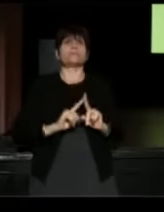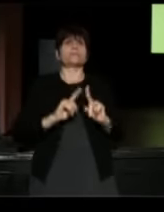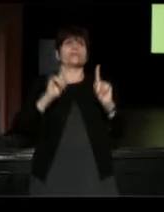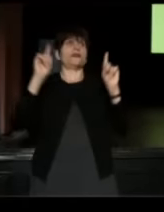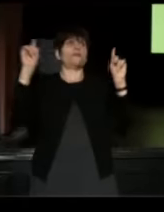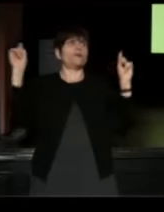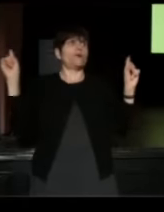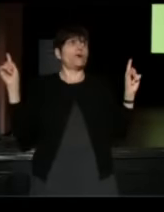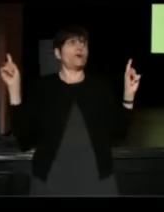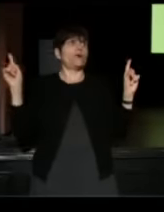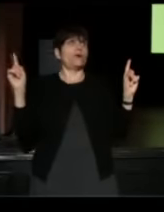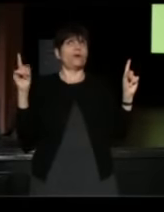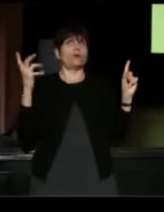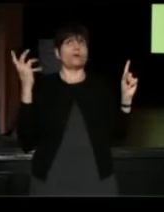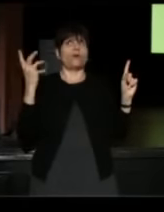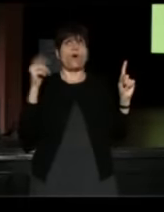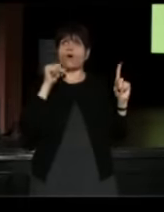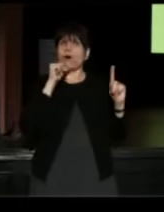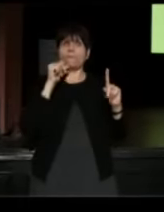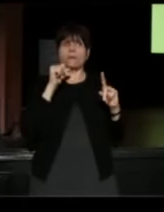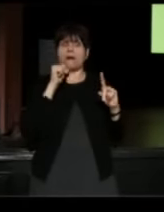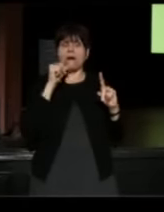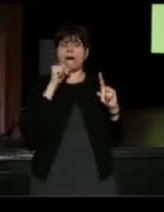I just said, "no, I'm not going to give in.